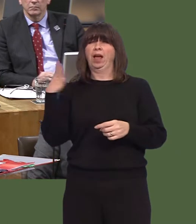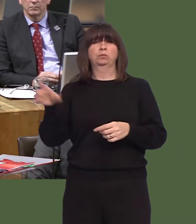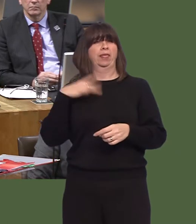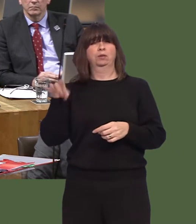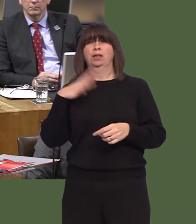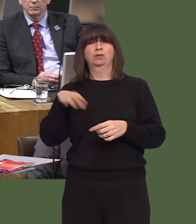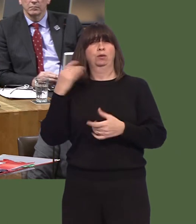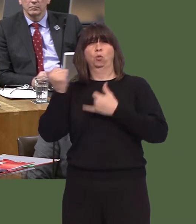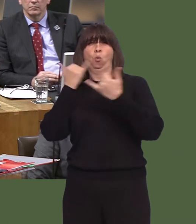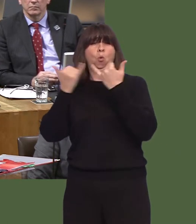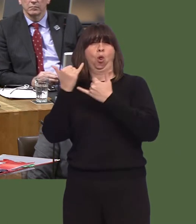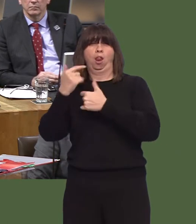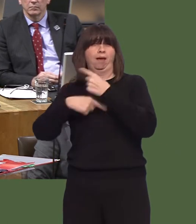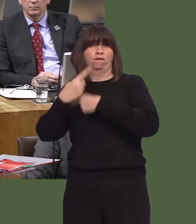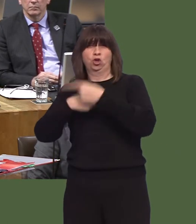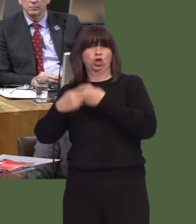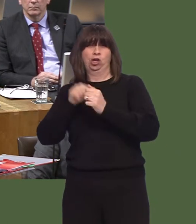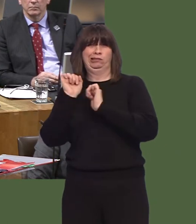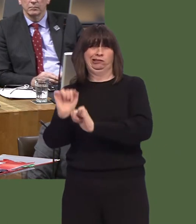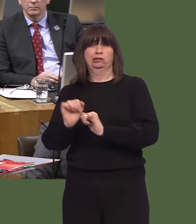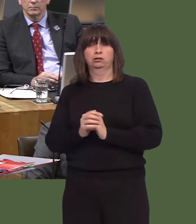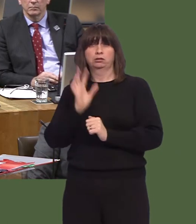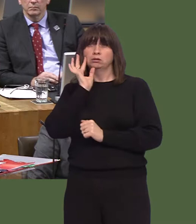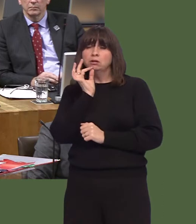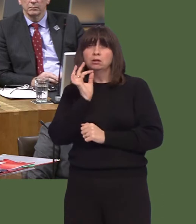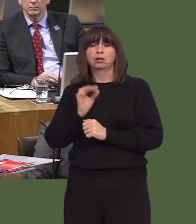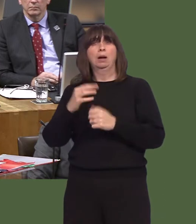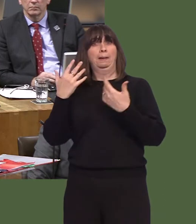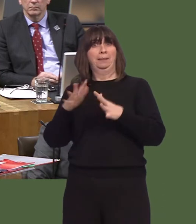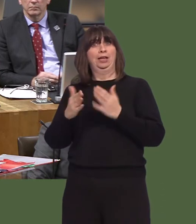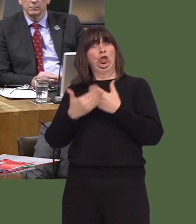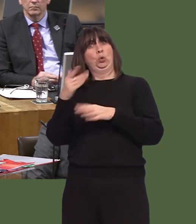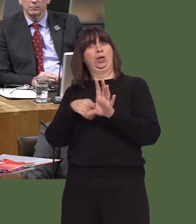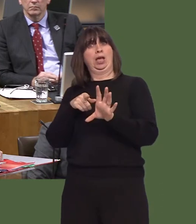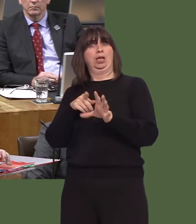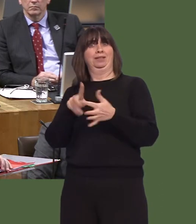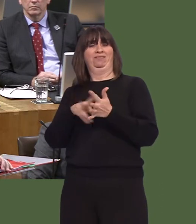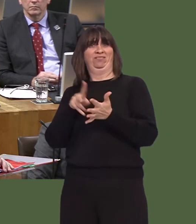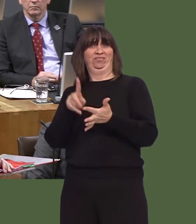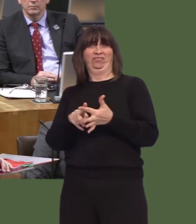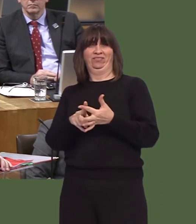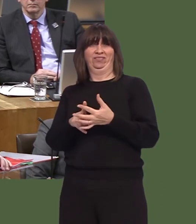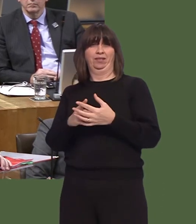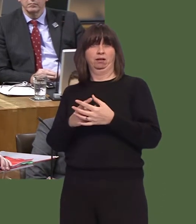and calls every year. There was, of course, a visible peak of pressure into the new year and there were real challenges,